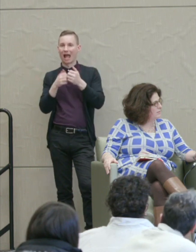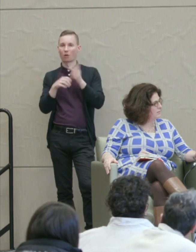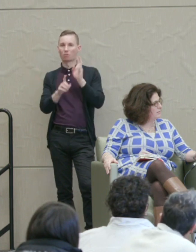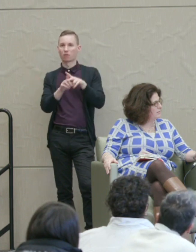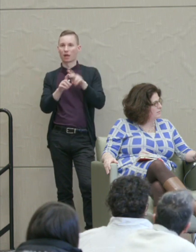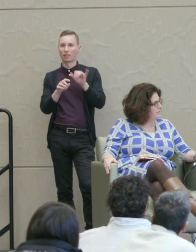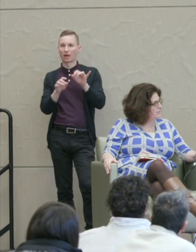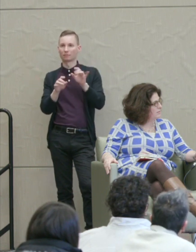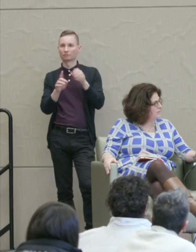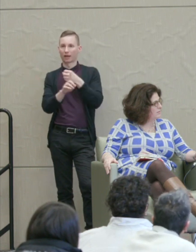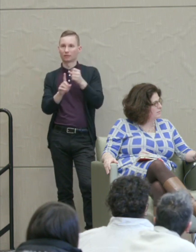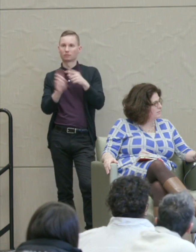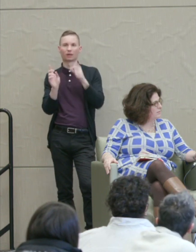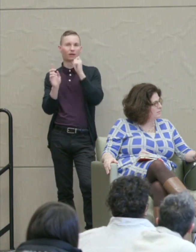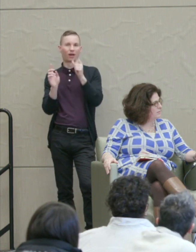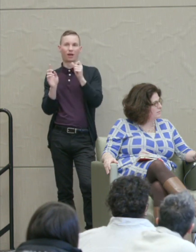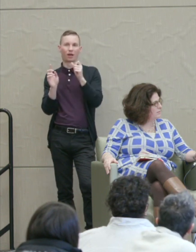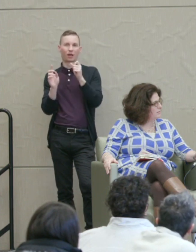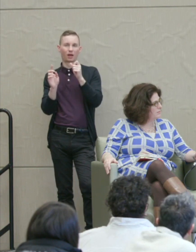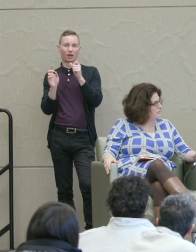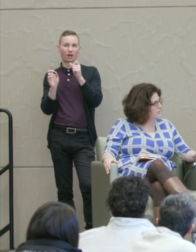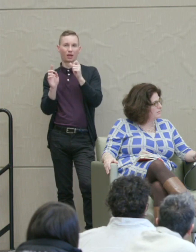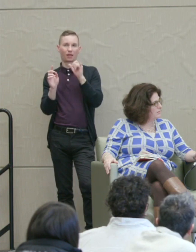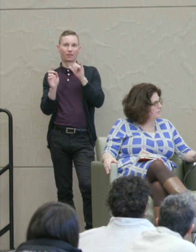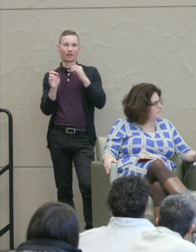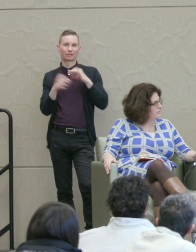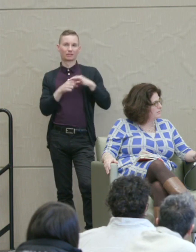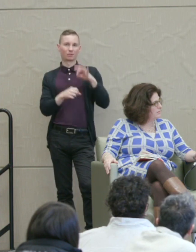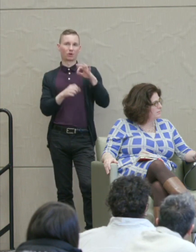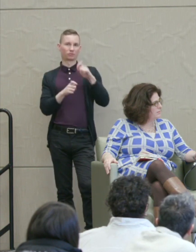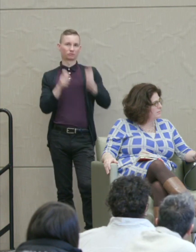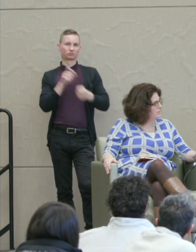But not in a spirit of retributive anger. He was very careful about that.